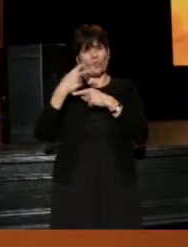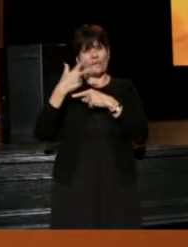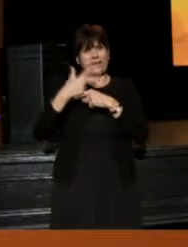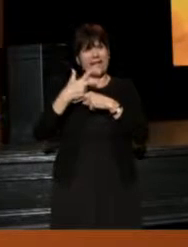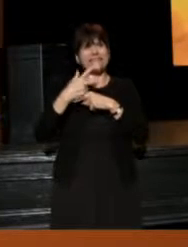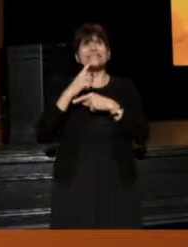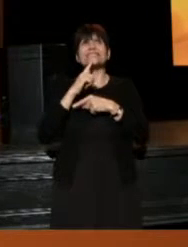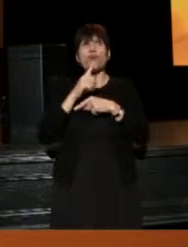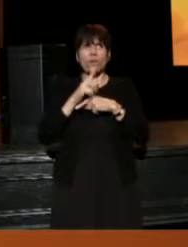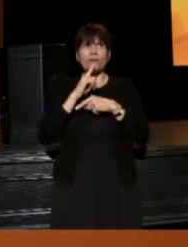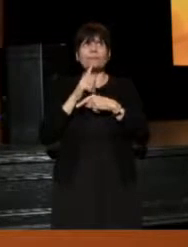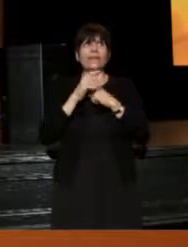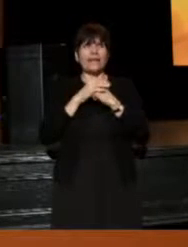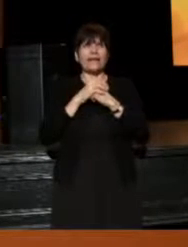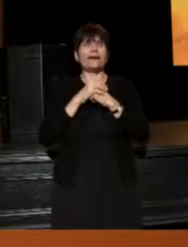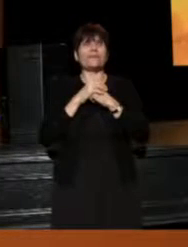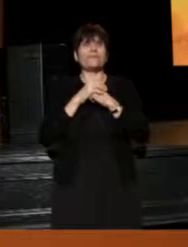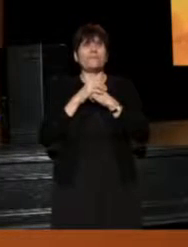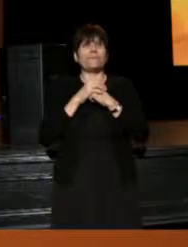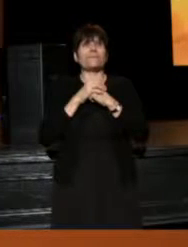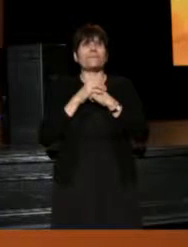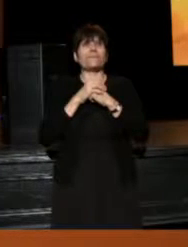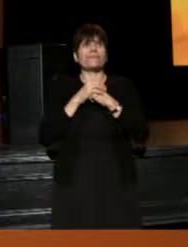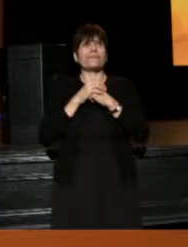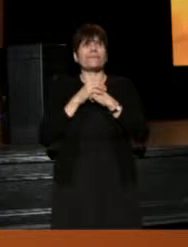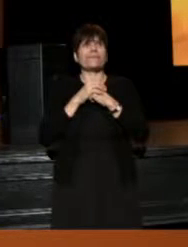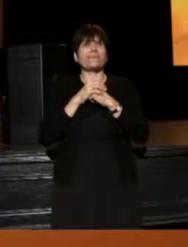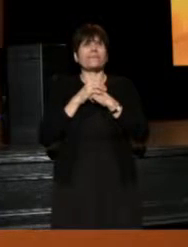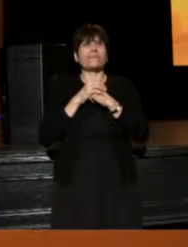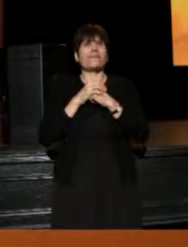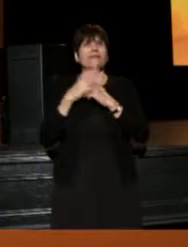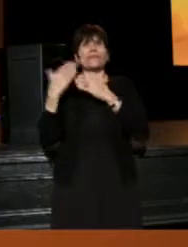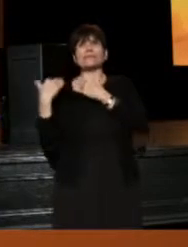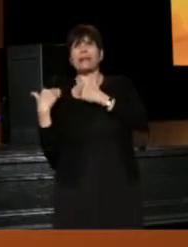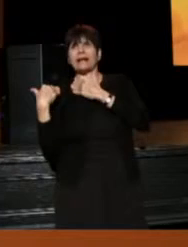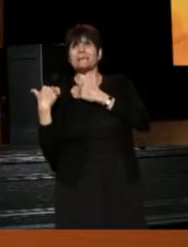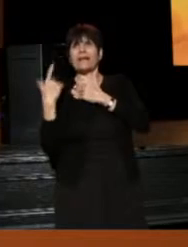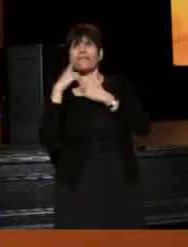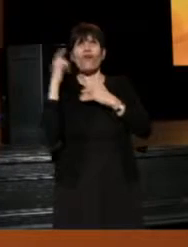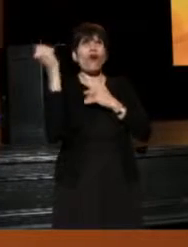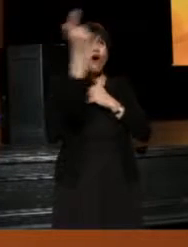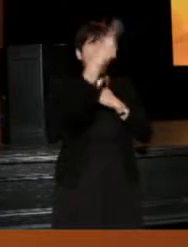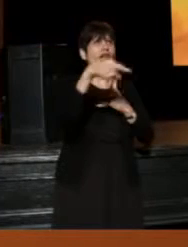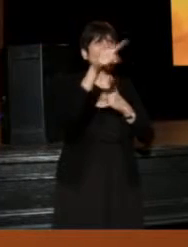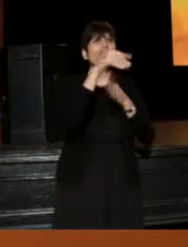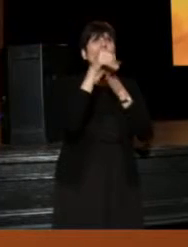it's going to be incumbent to all of us who try to lead the Alley Theater